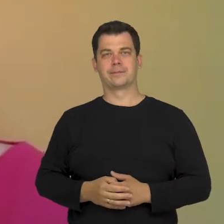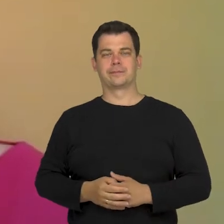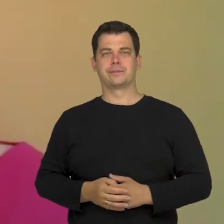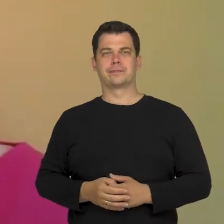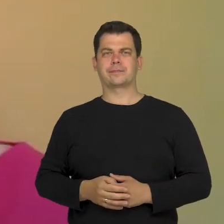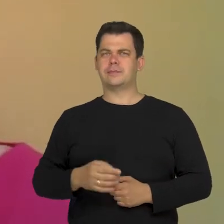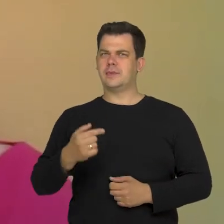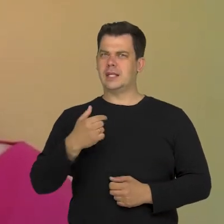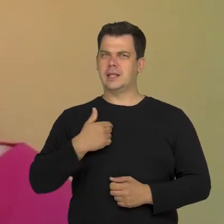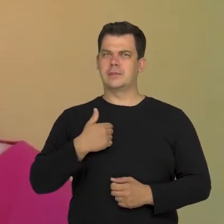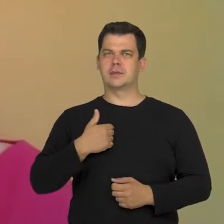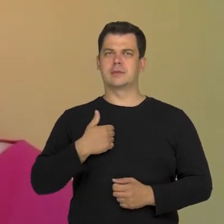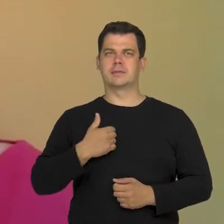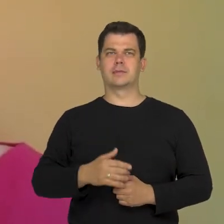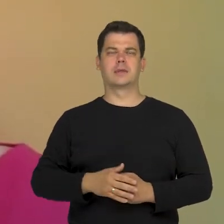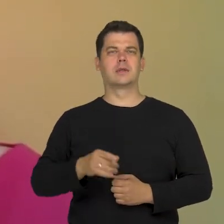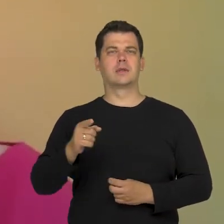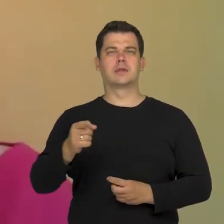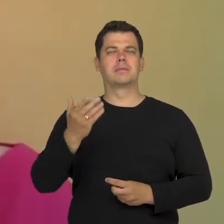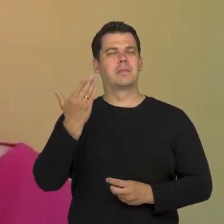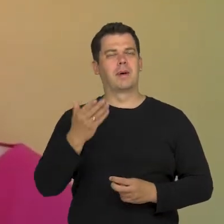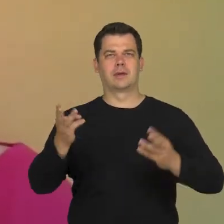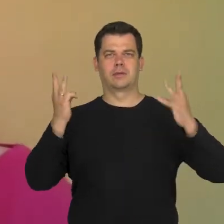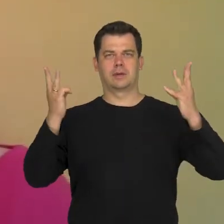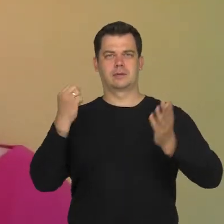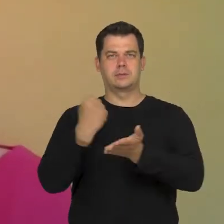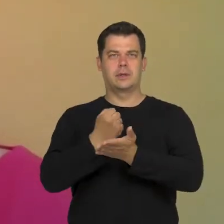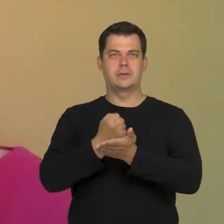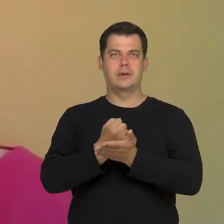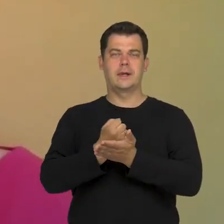For me, it is very important that staring